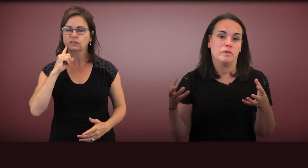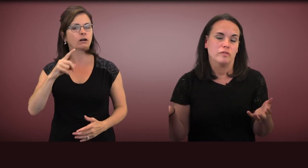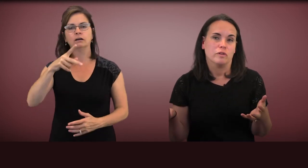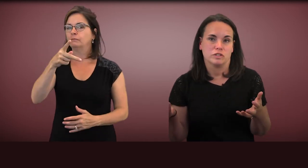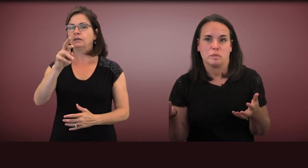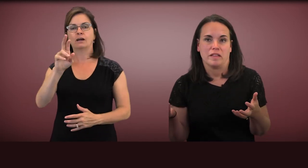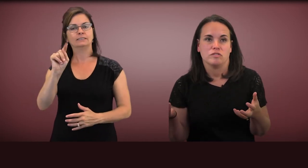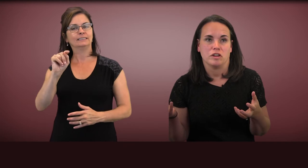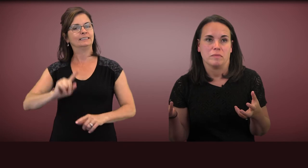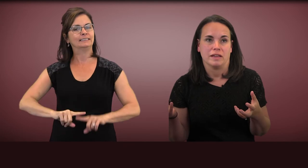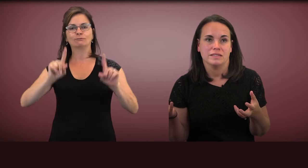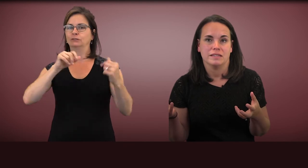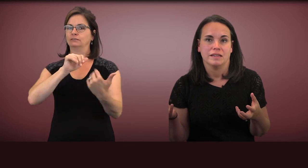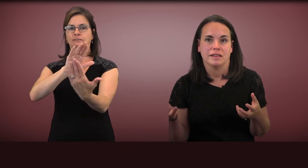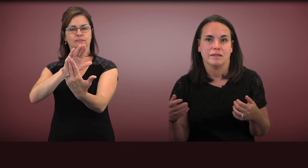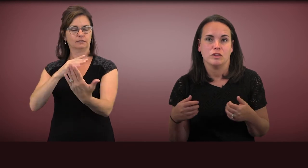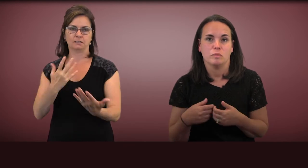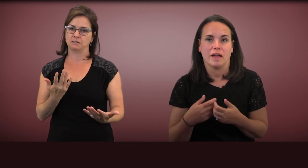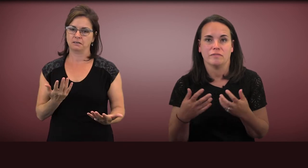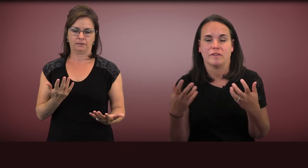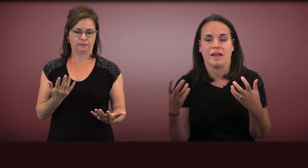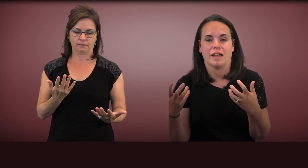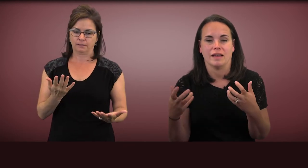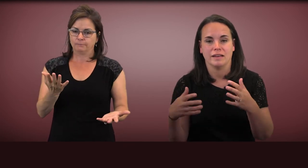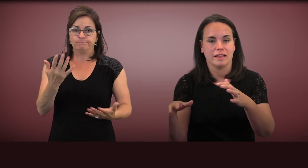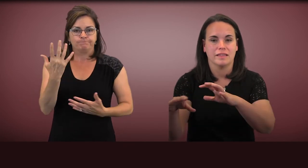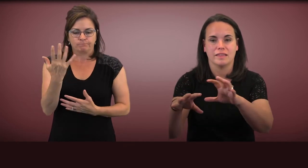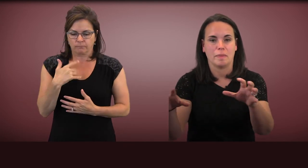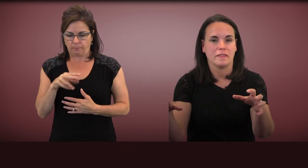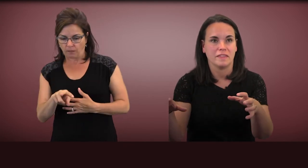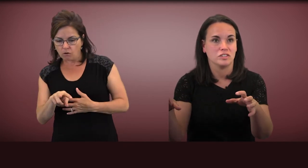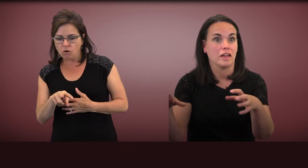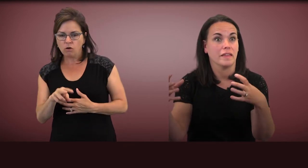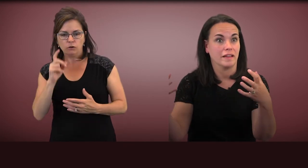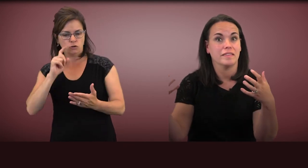in Pivotal Response Treatment, you might find something that the child likes,